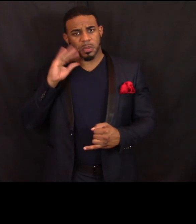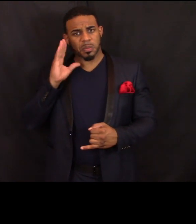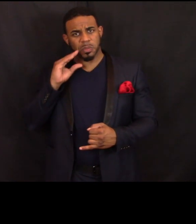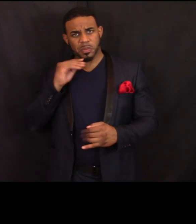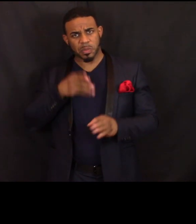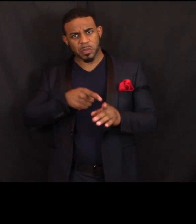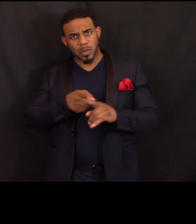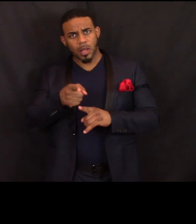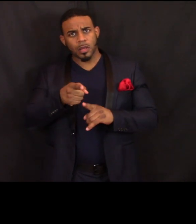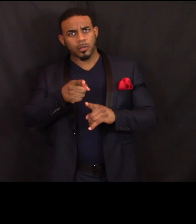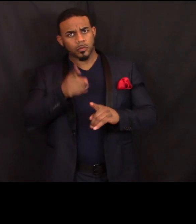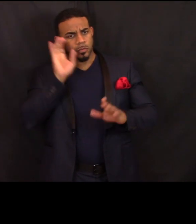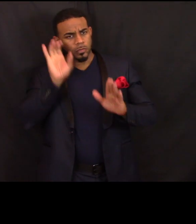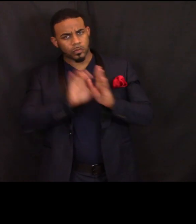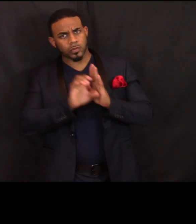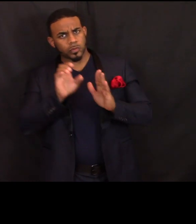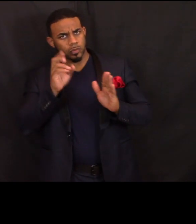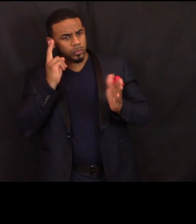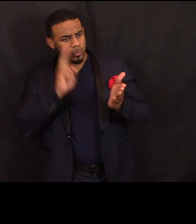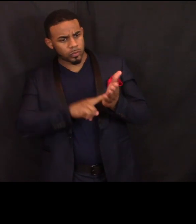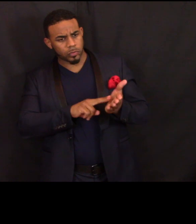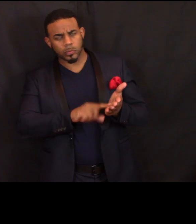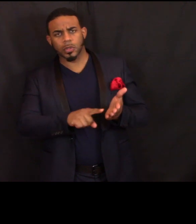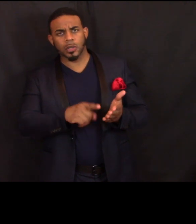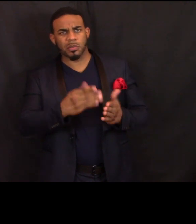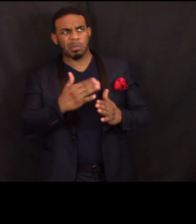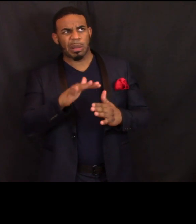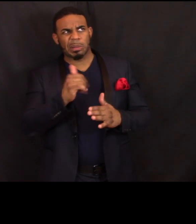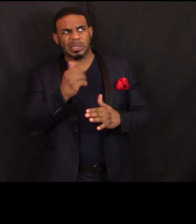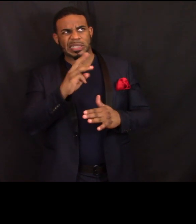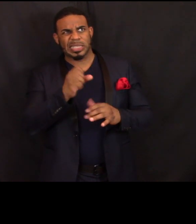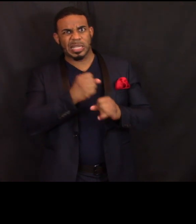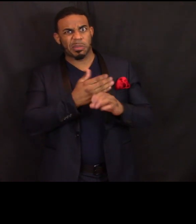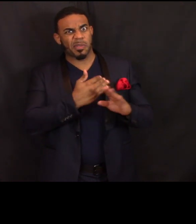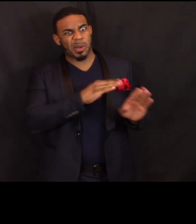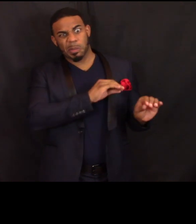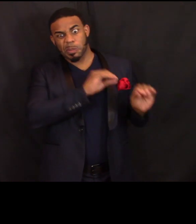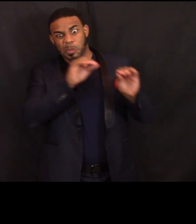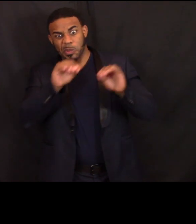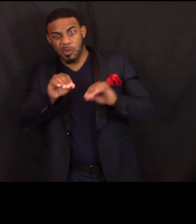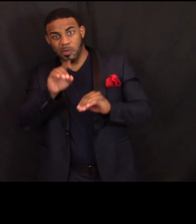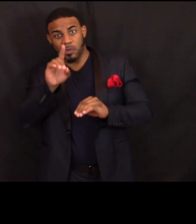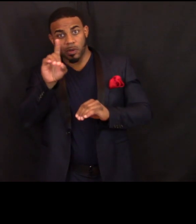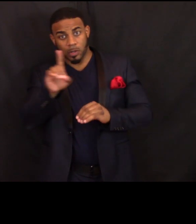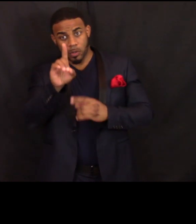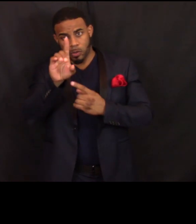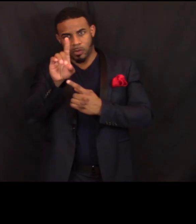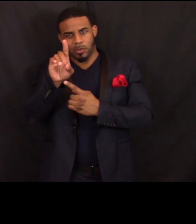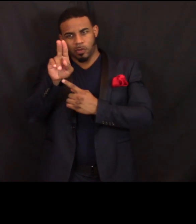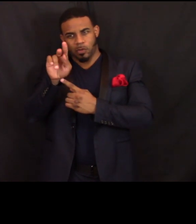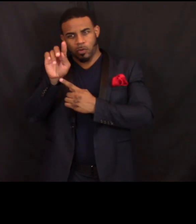before I moved here to Duluth in 2004.